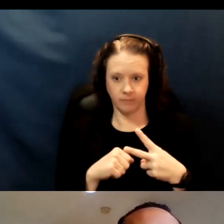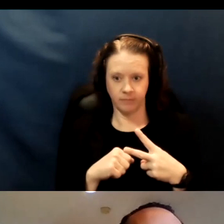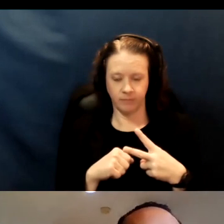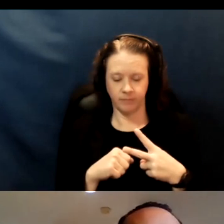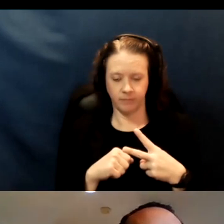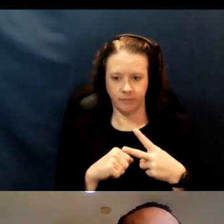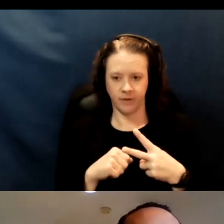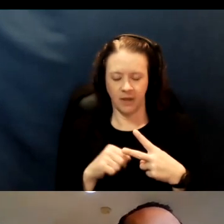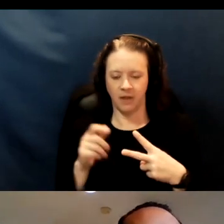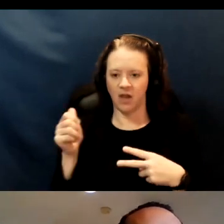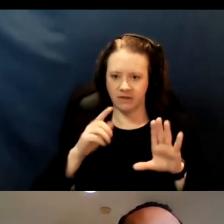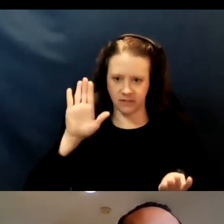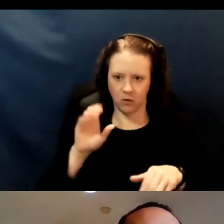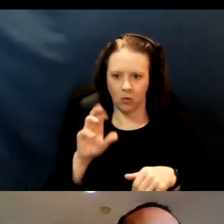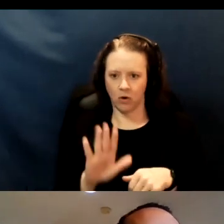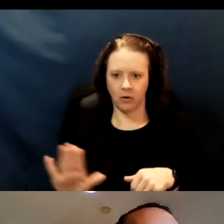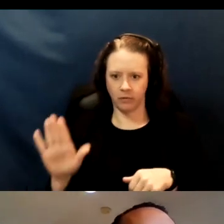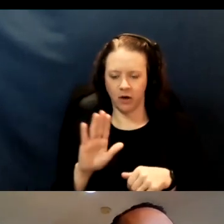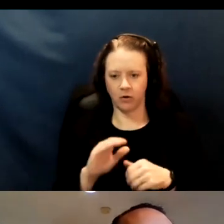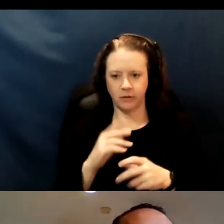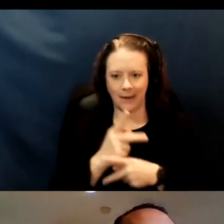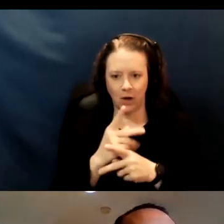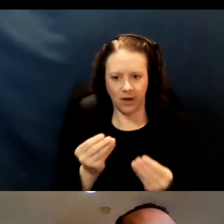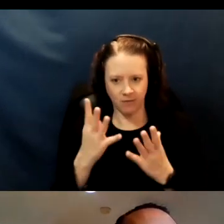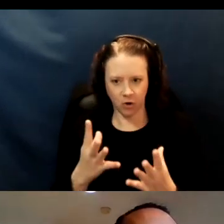or their caregiver or navigator are answering